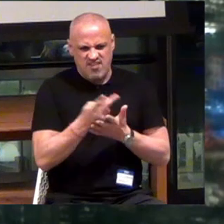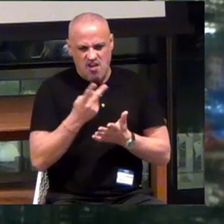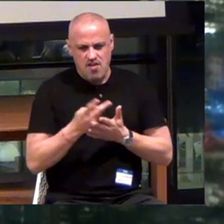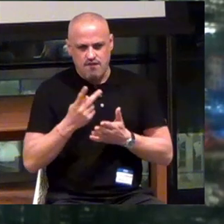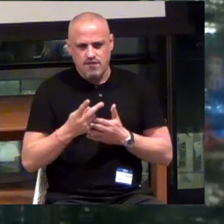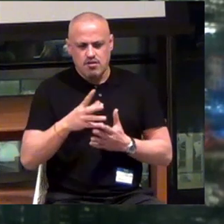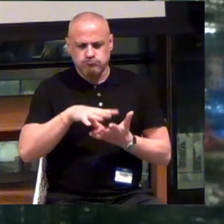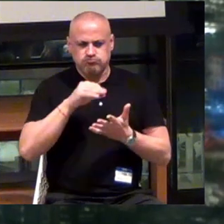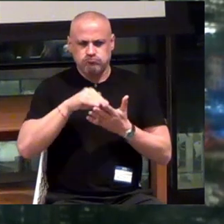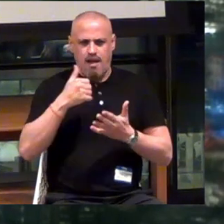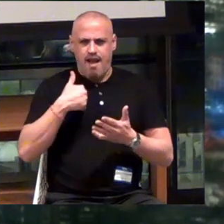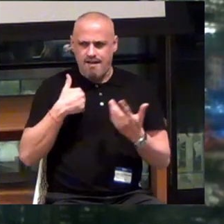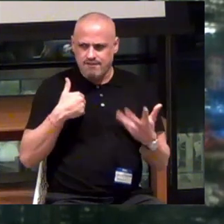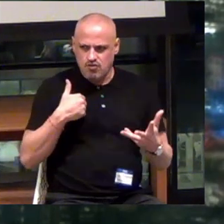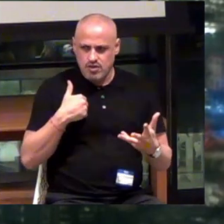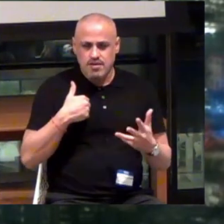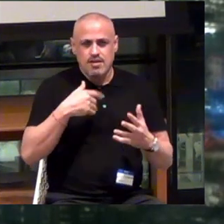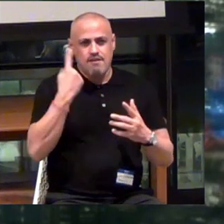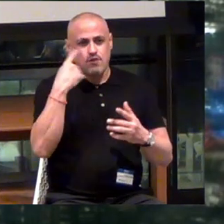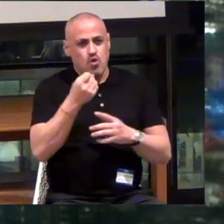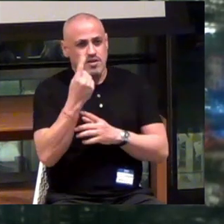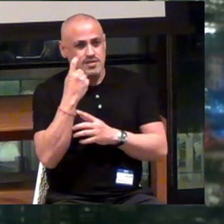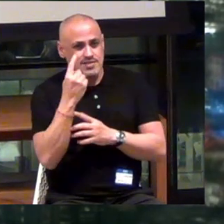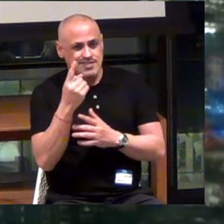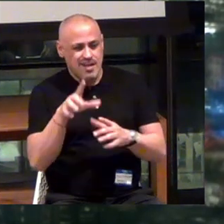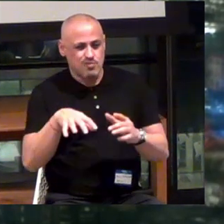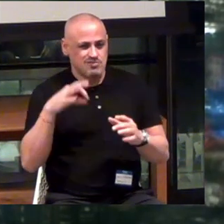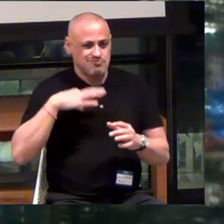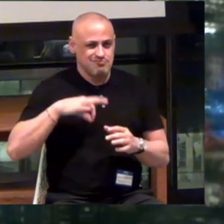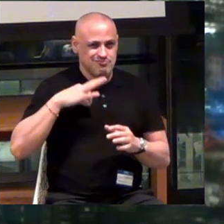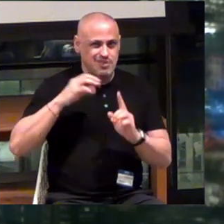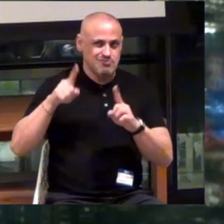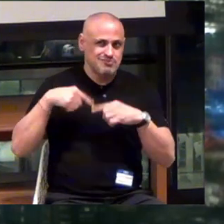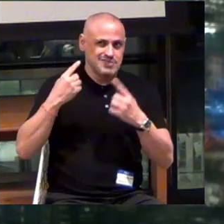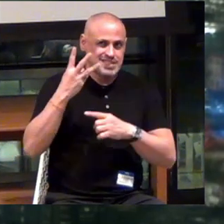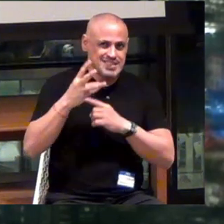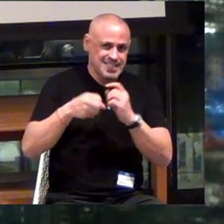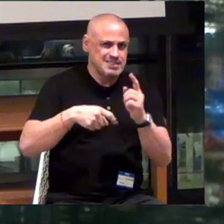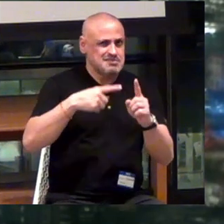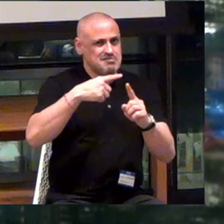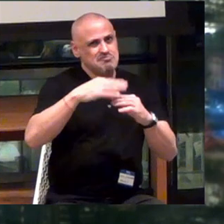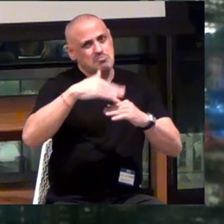We are better for the understandings that we've gained over the last six plus years